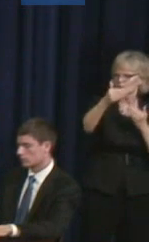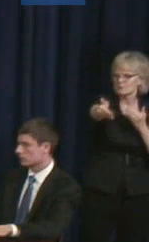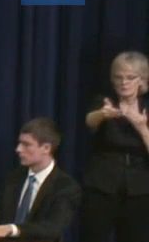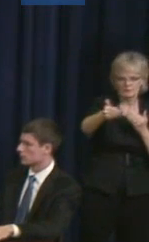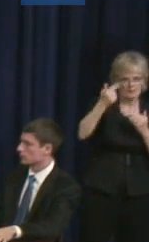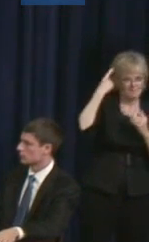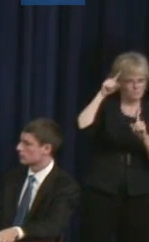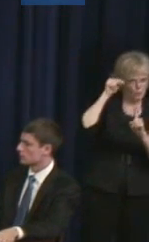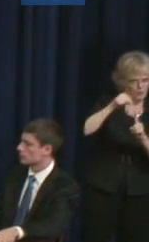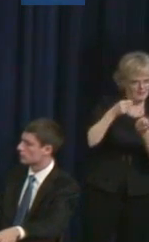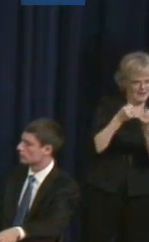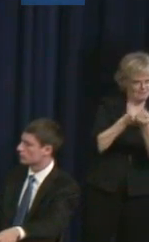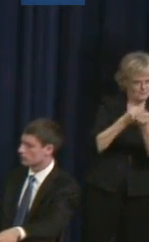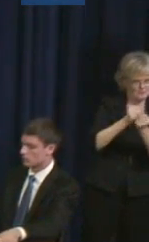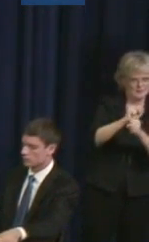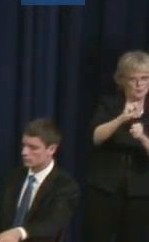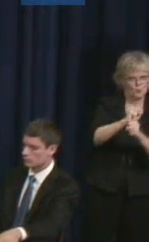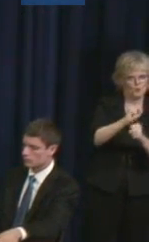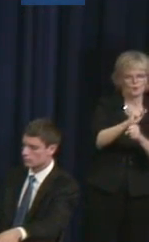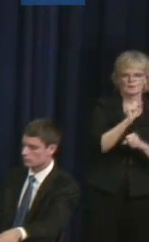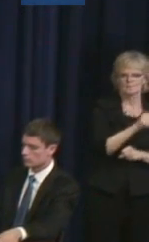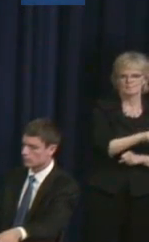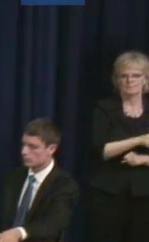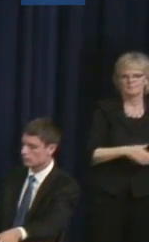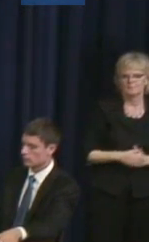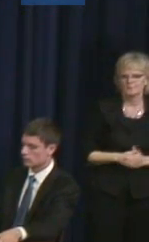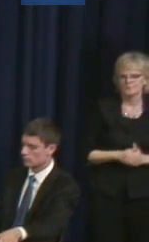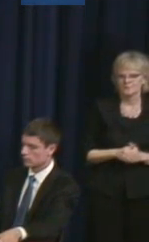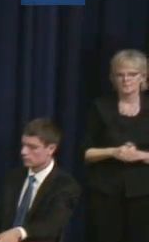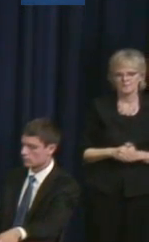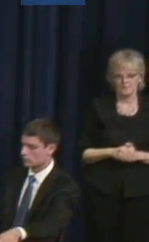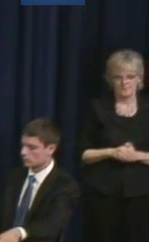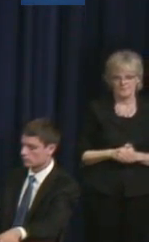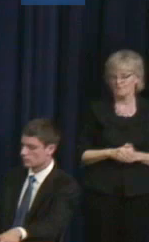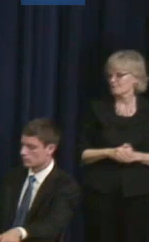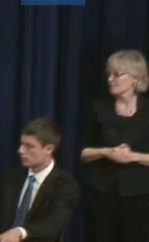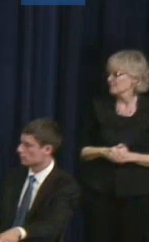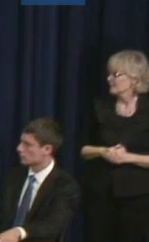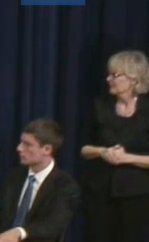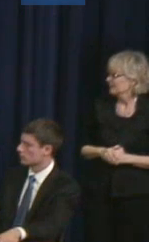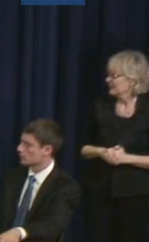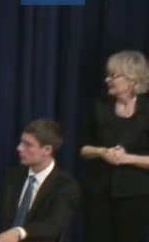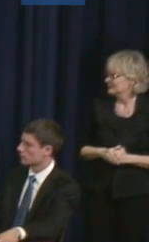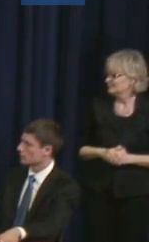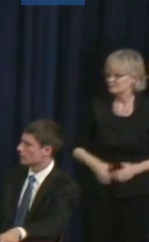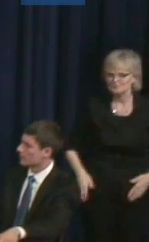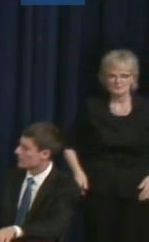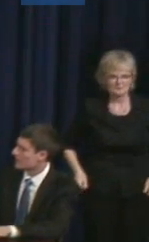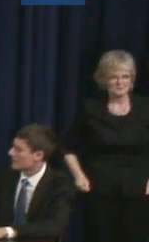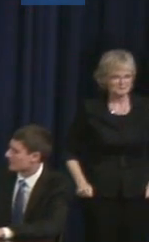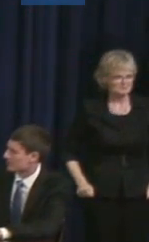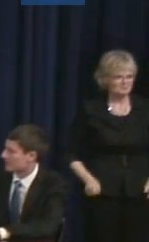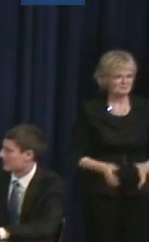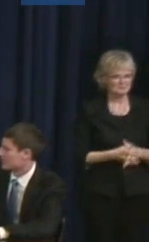Who'd like to go first? Brian?